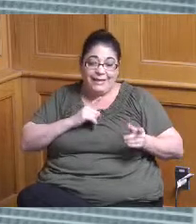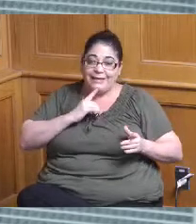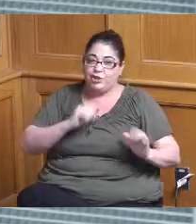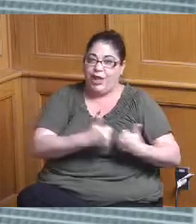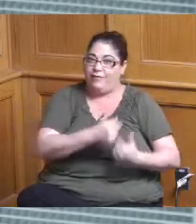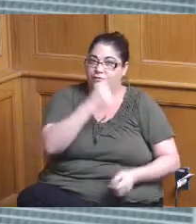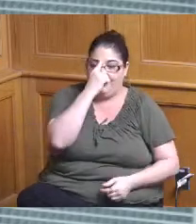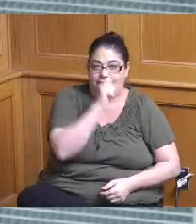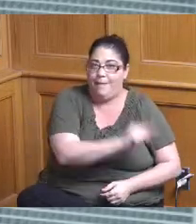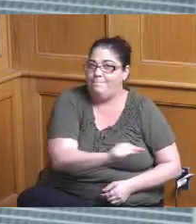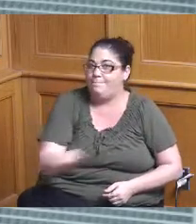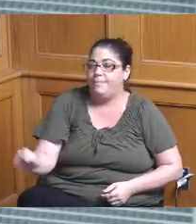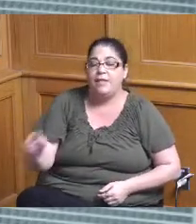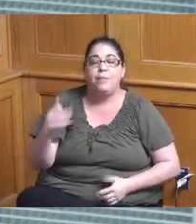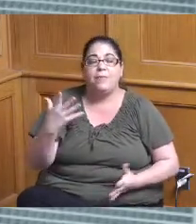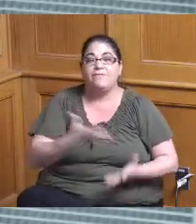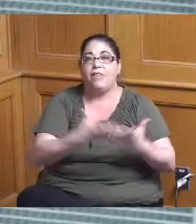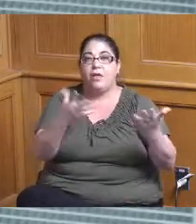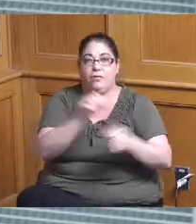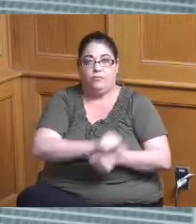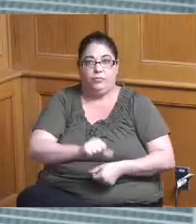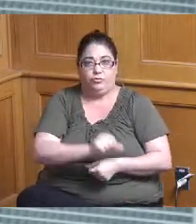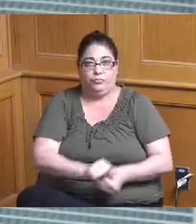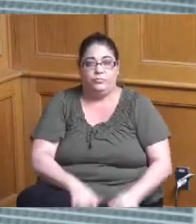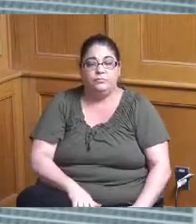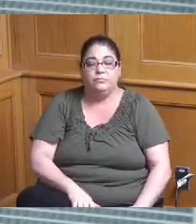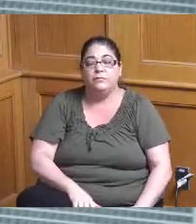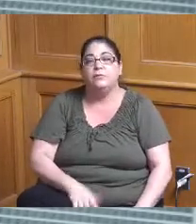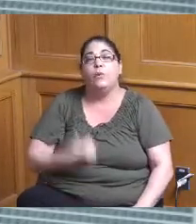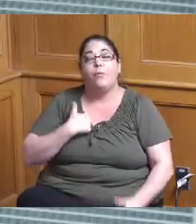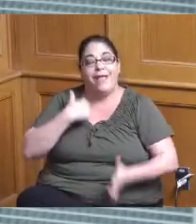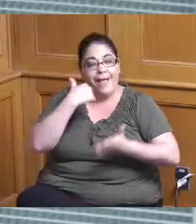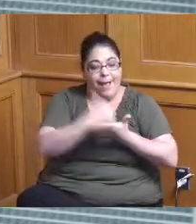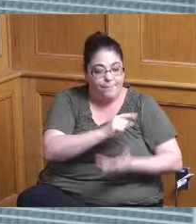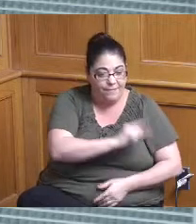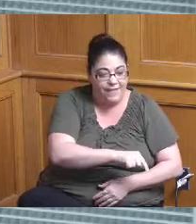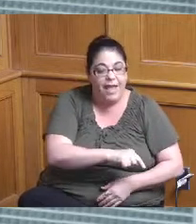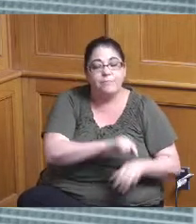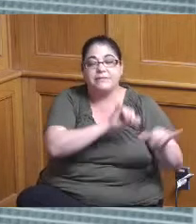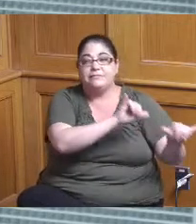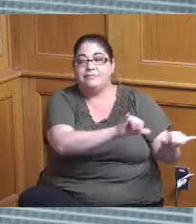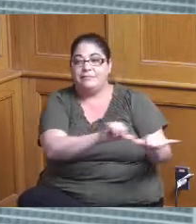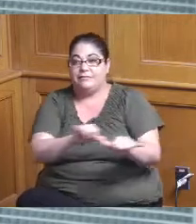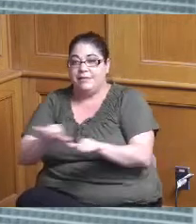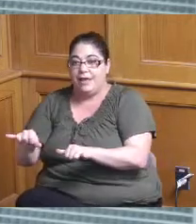because they have a large workload so we're trying to help them by having a one staff member whose